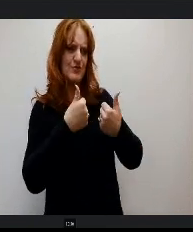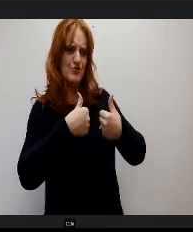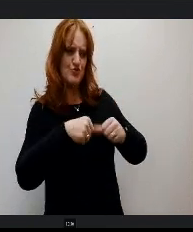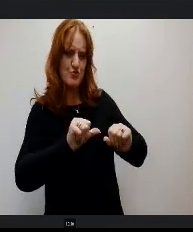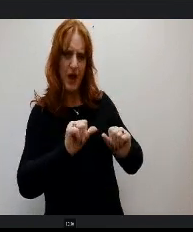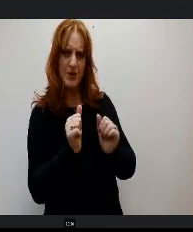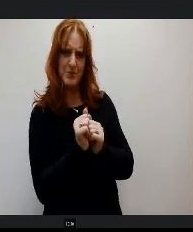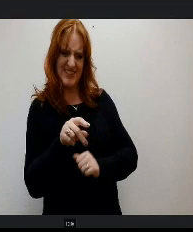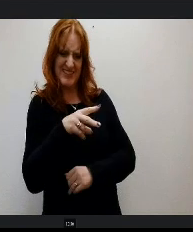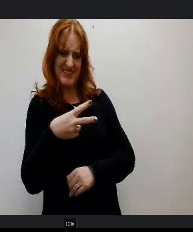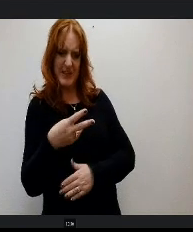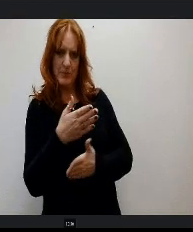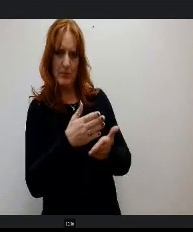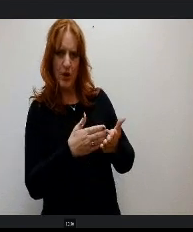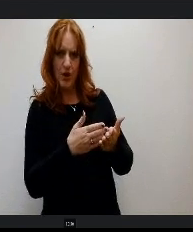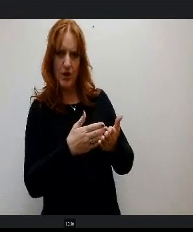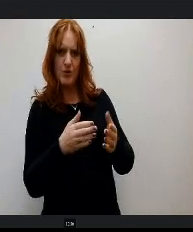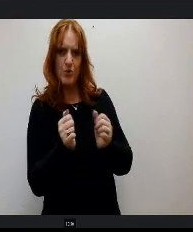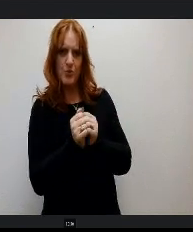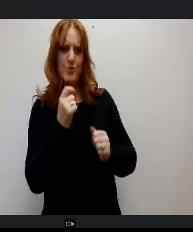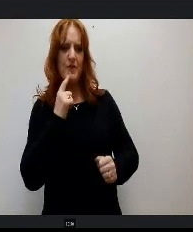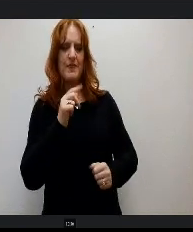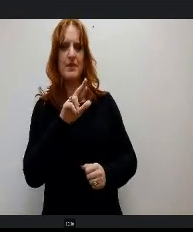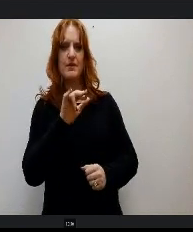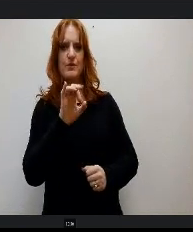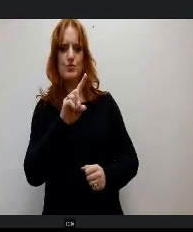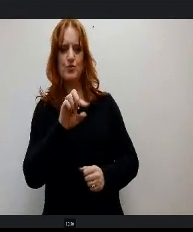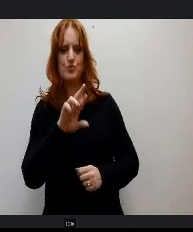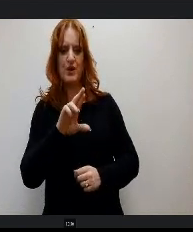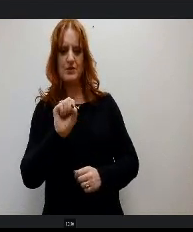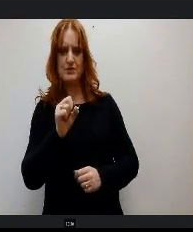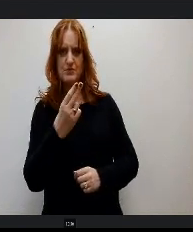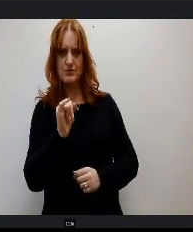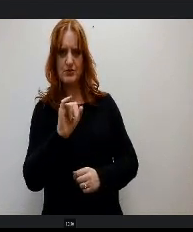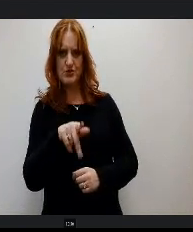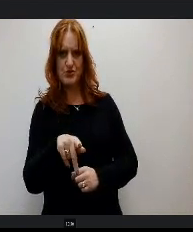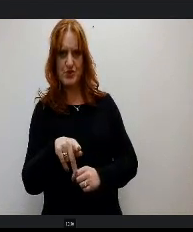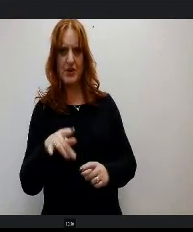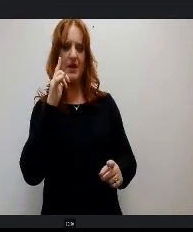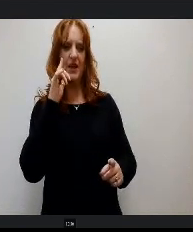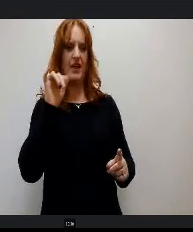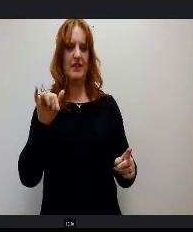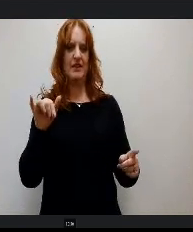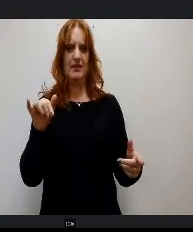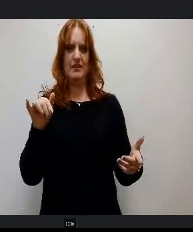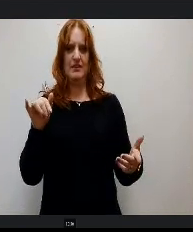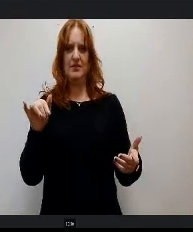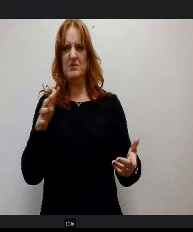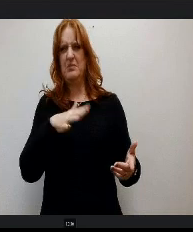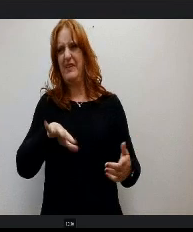about now, the student ridership in addition to the term by turn navigation about 10 or 11 years